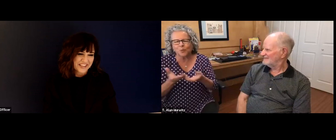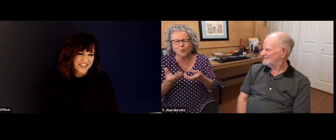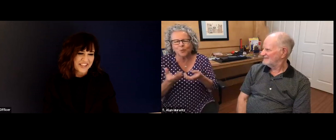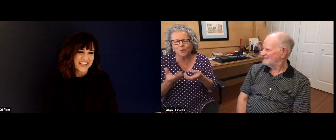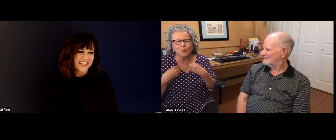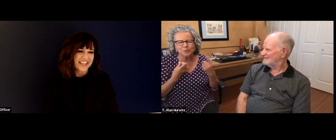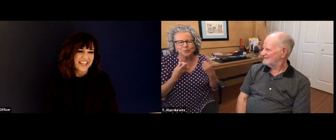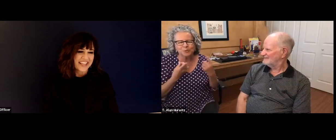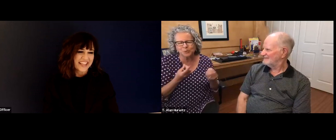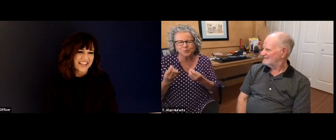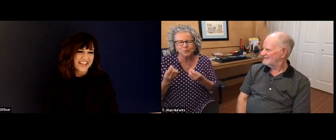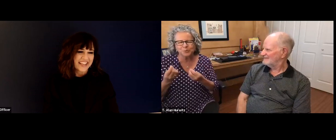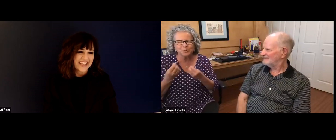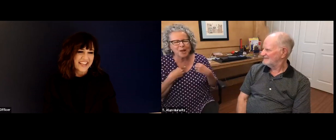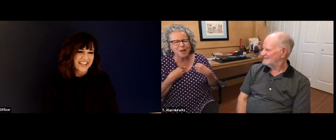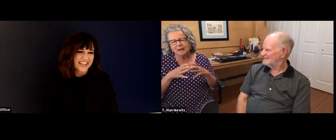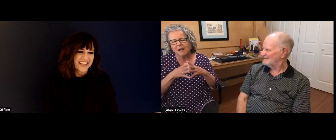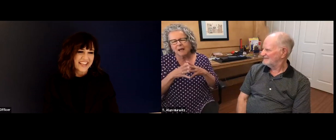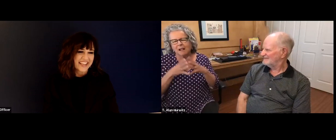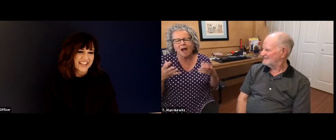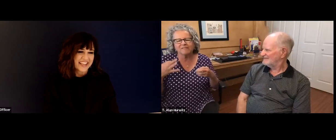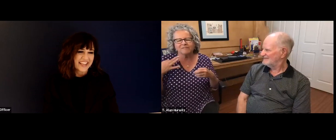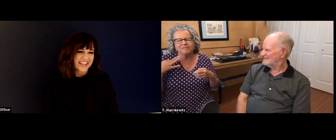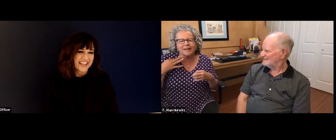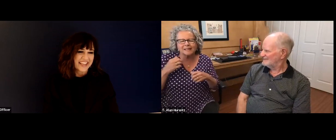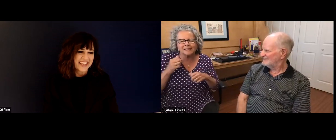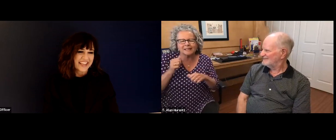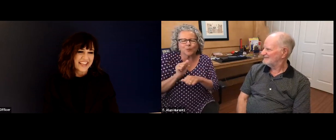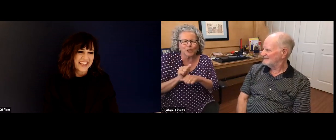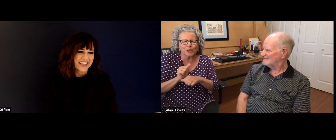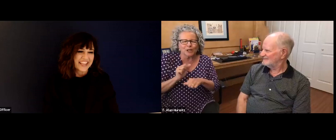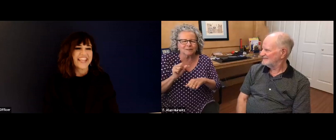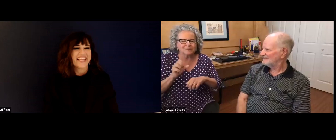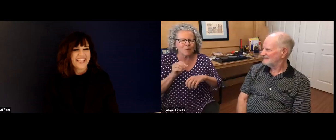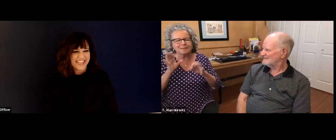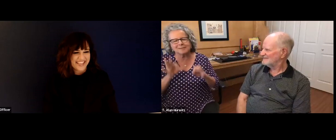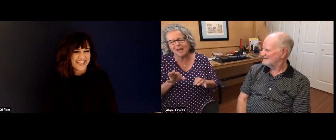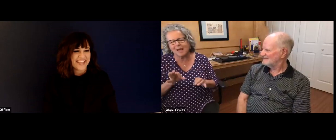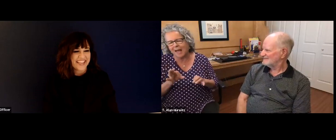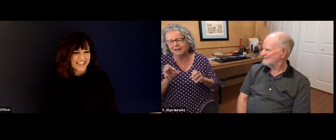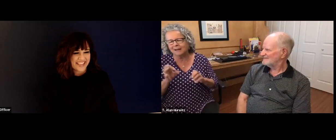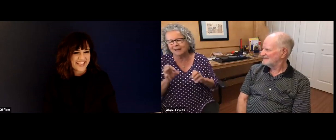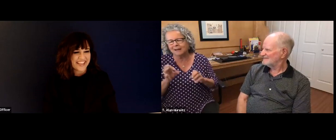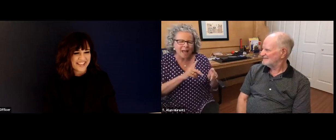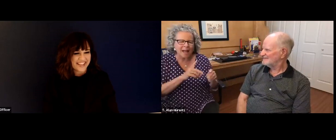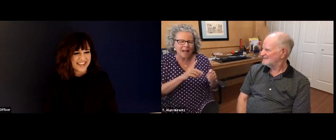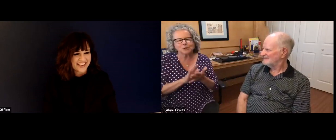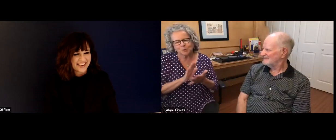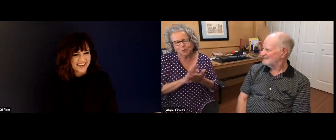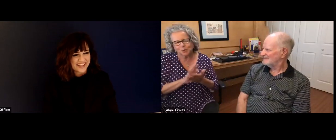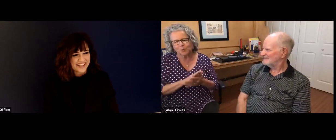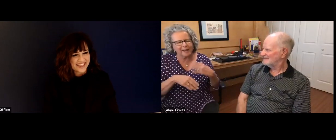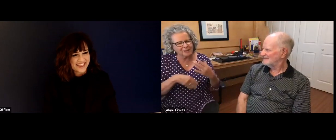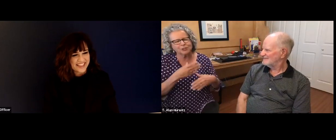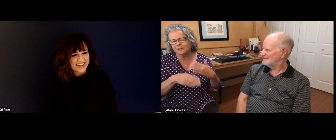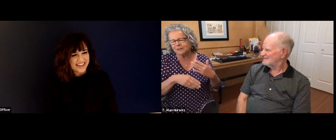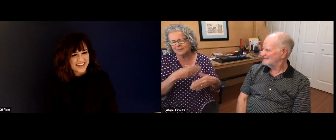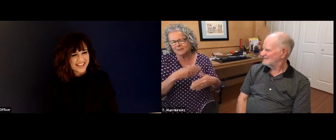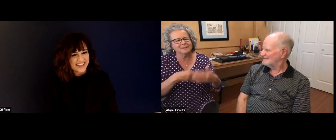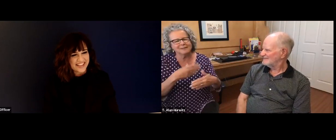I'm at in my life. And several years later, when, you know, they're off to school, I kind of had a little time to myself to